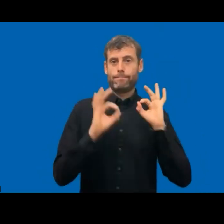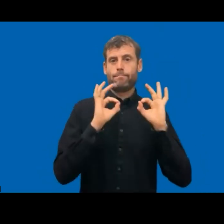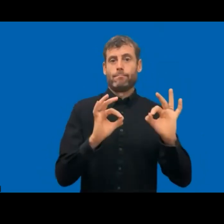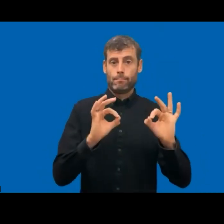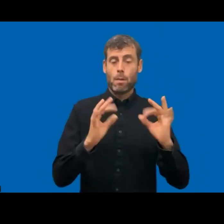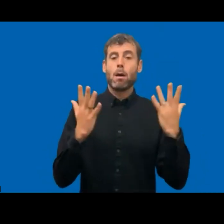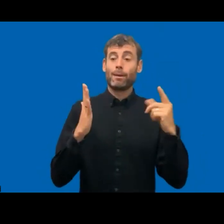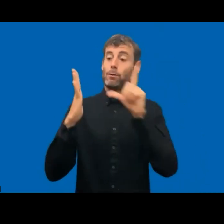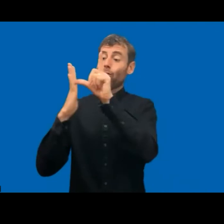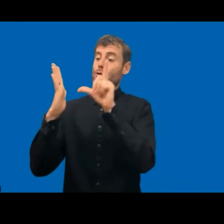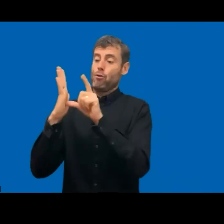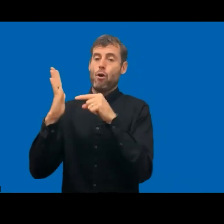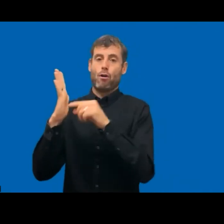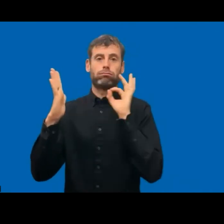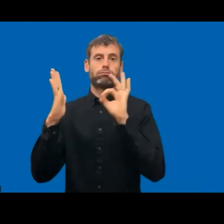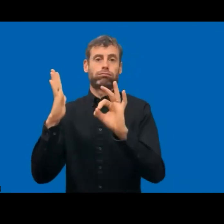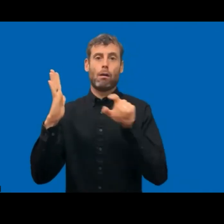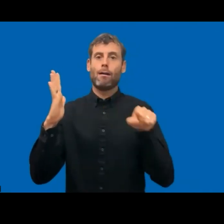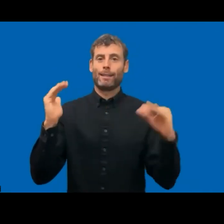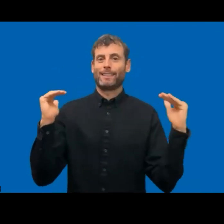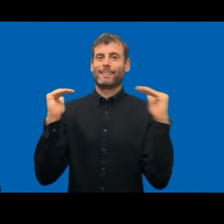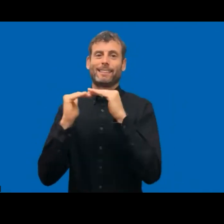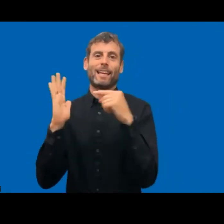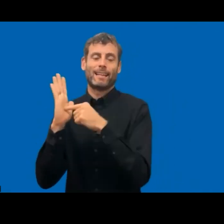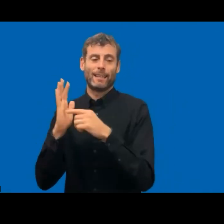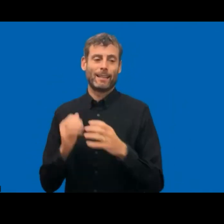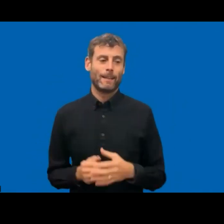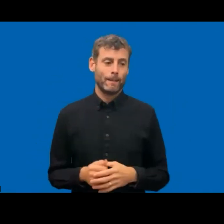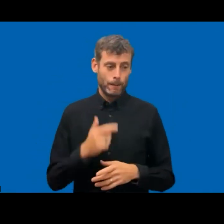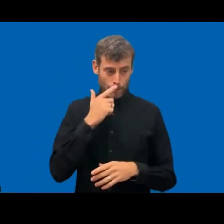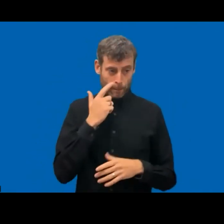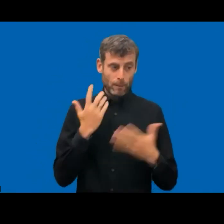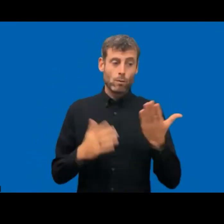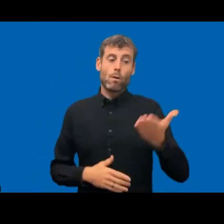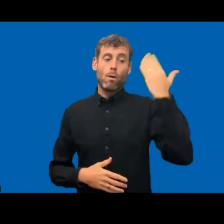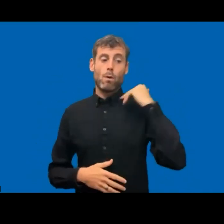the obligation to buy accessible products and services in the public sector to get